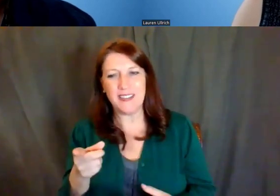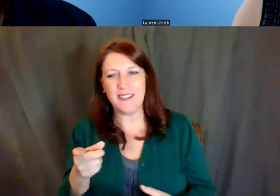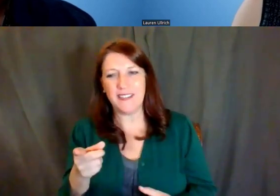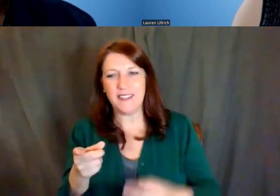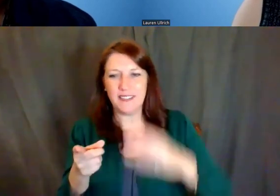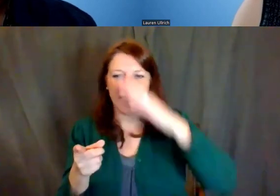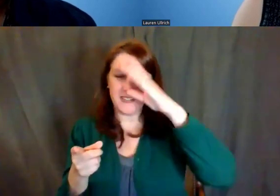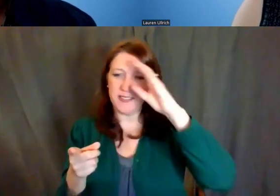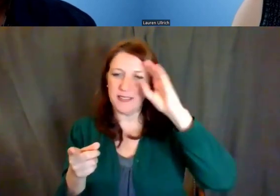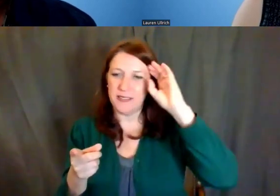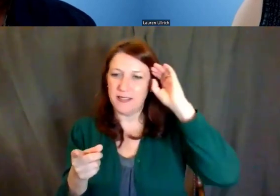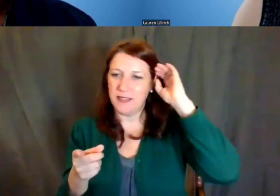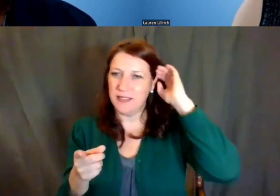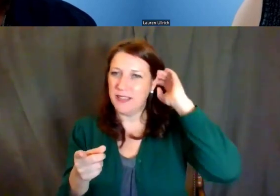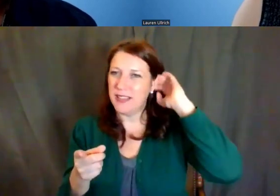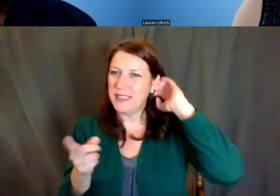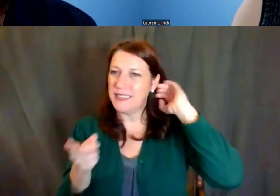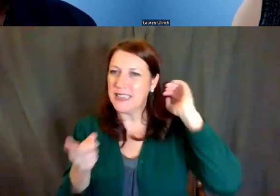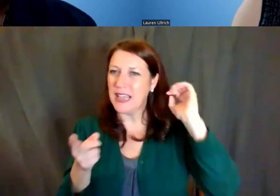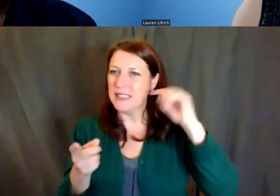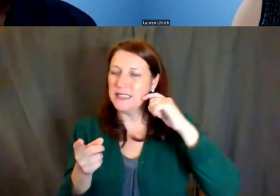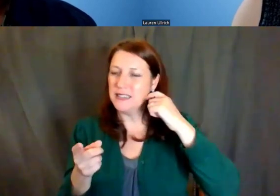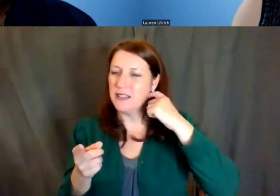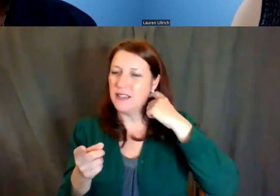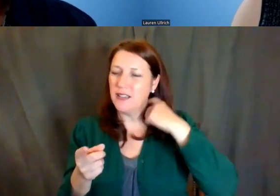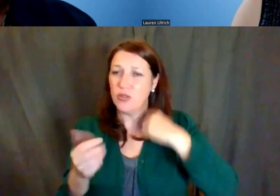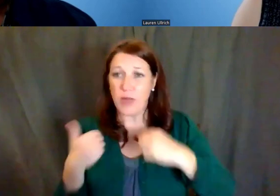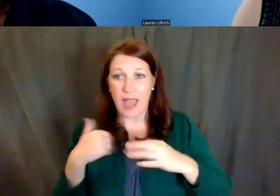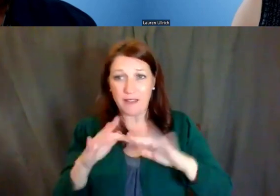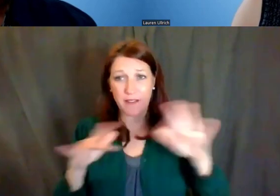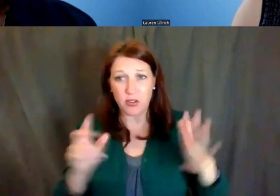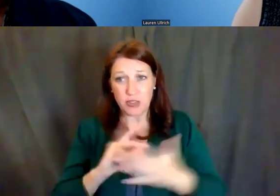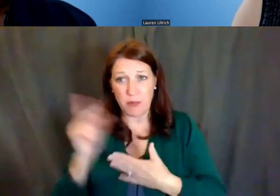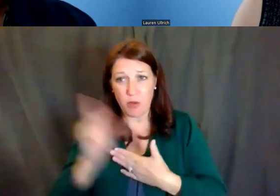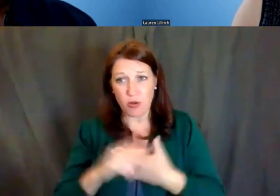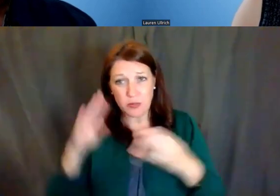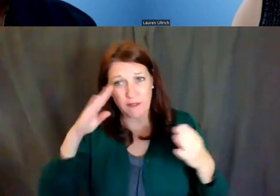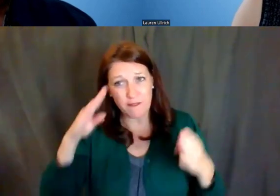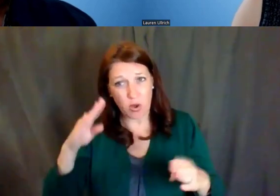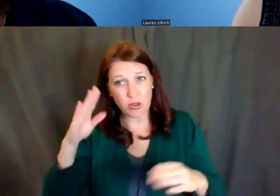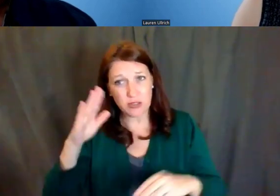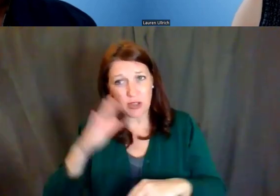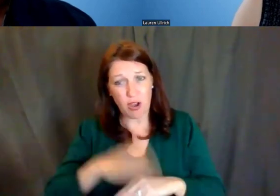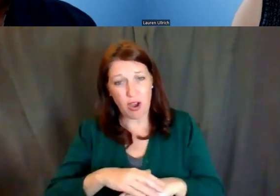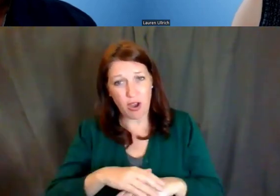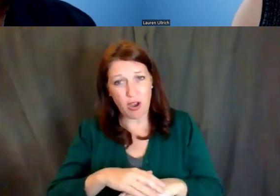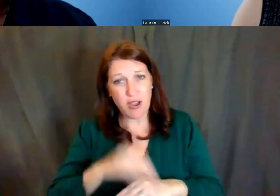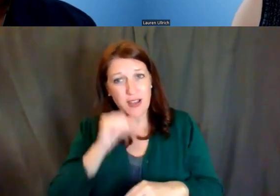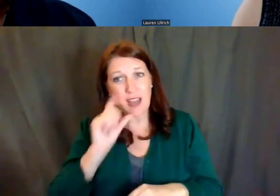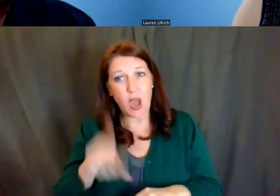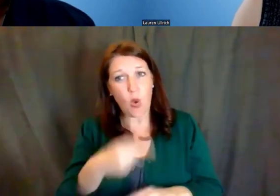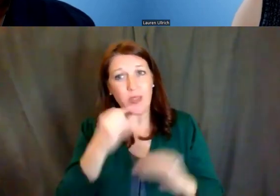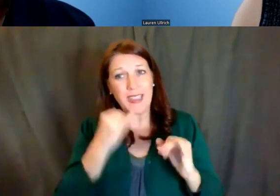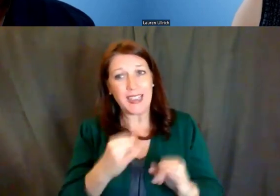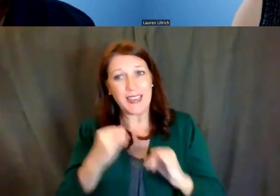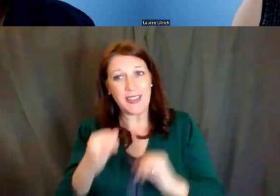about whether we have diversity programs that focus on not only individuals, but organizations.